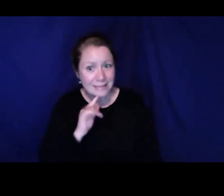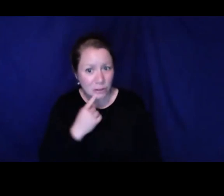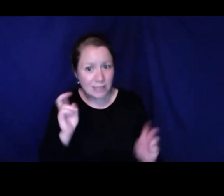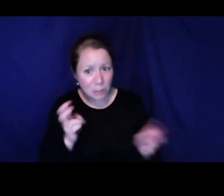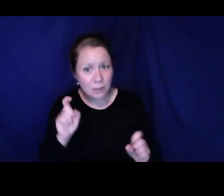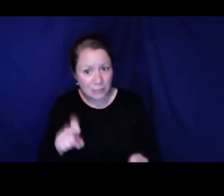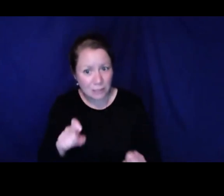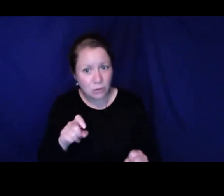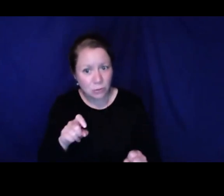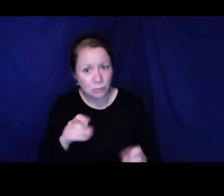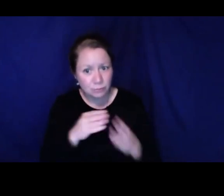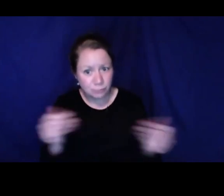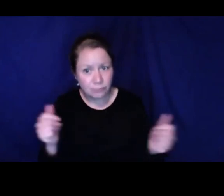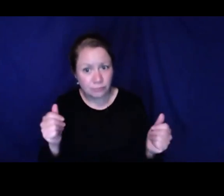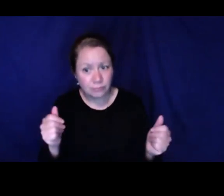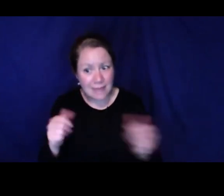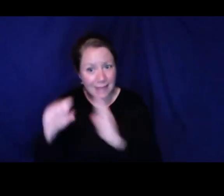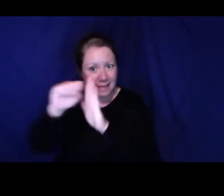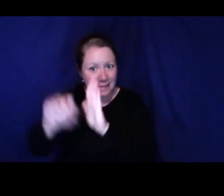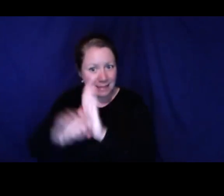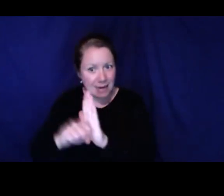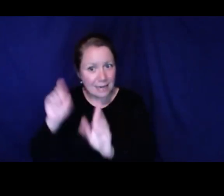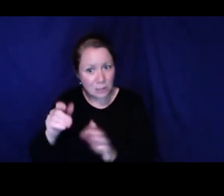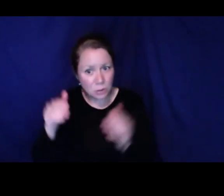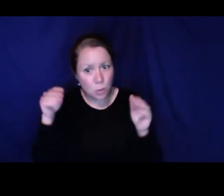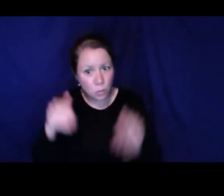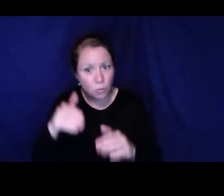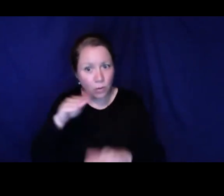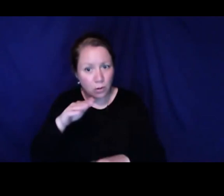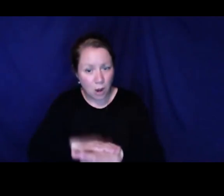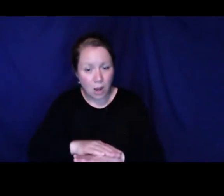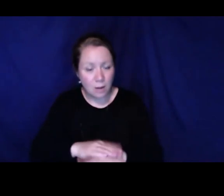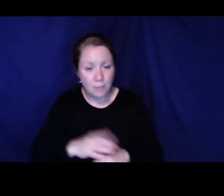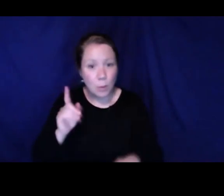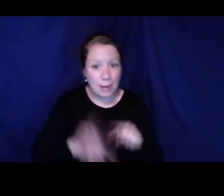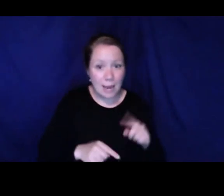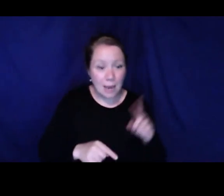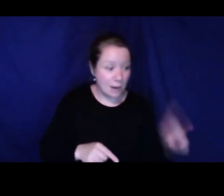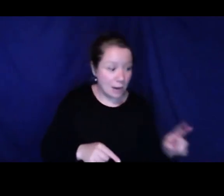the people in the legislature be able to understand and acknowledge that. These are some serious issues that